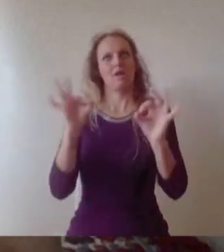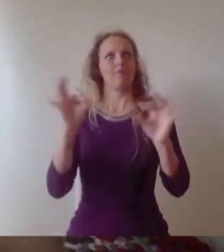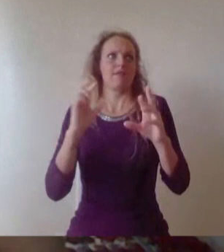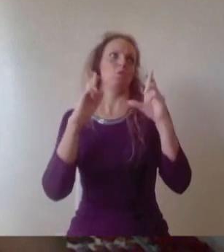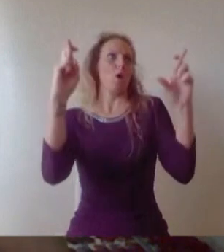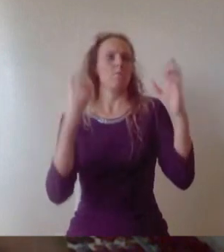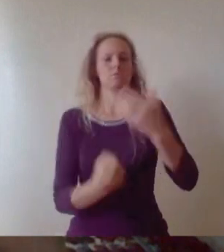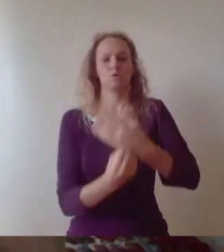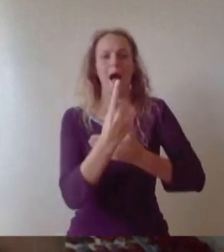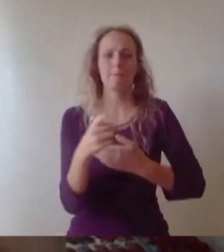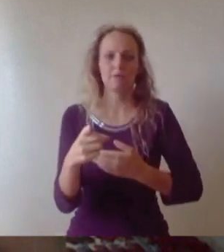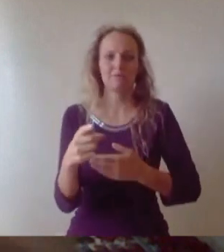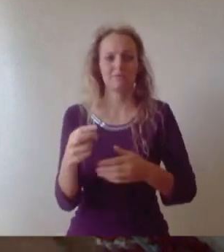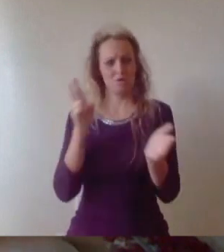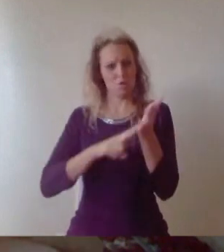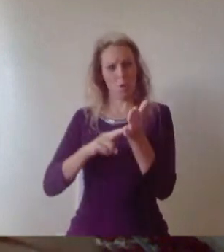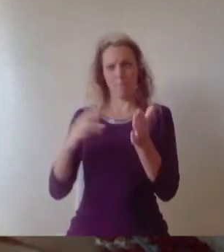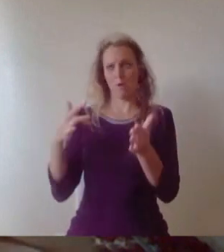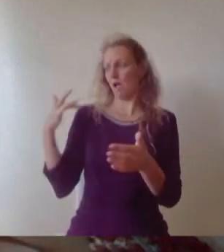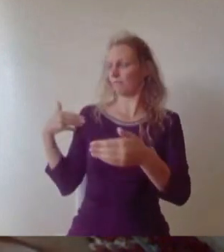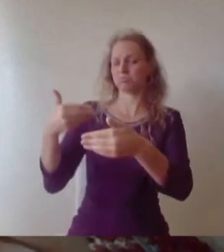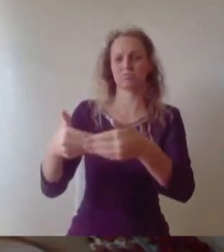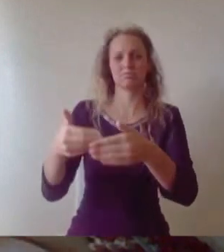were your studies disrupted, many of you have been unable to say goodbye to